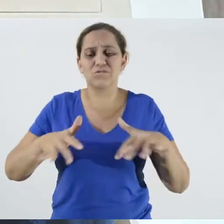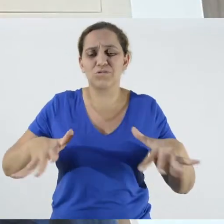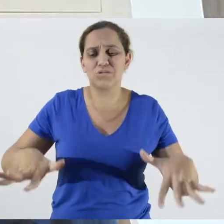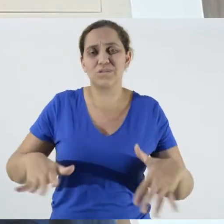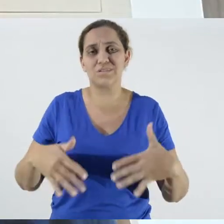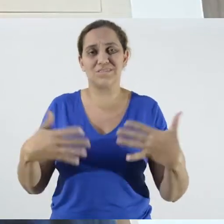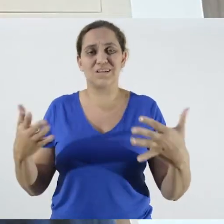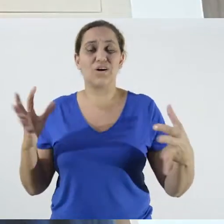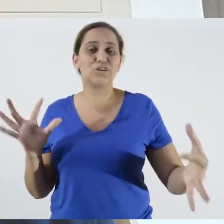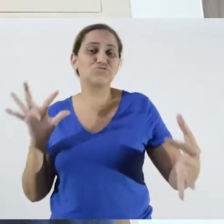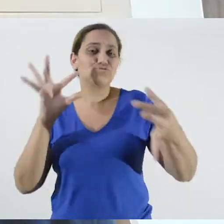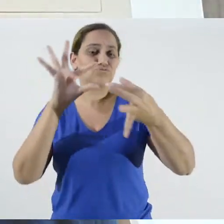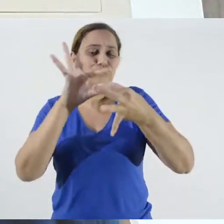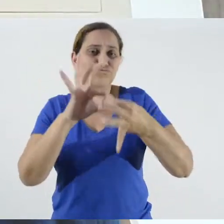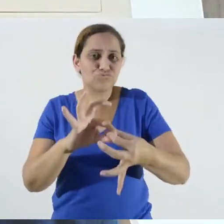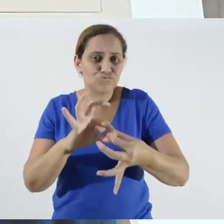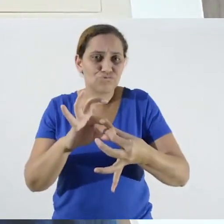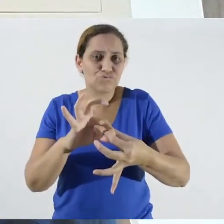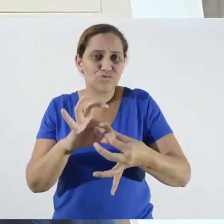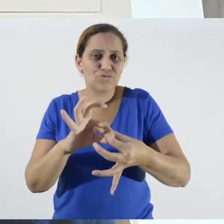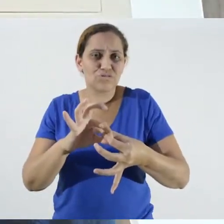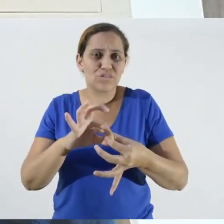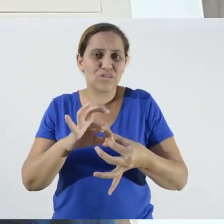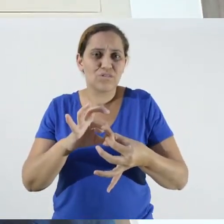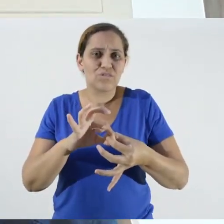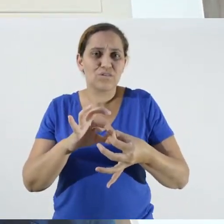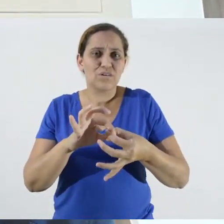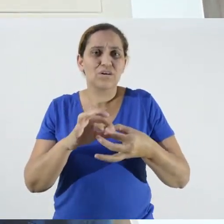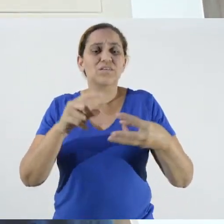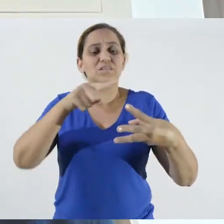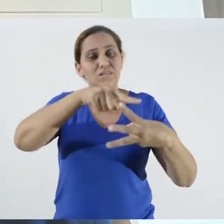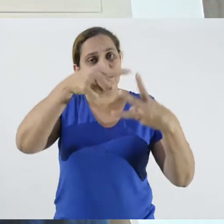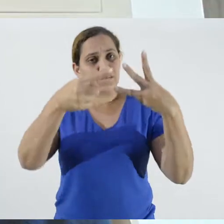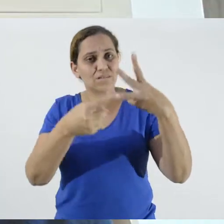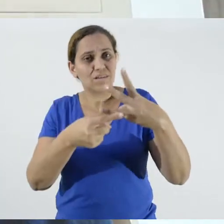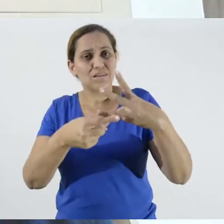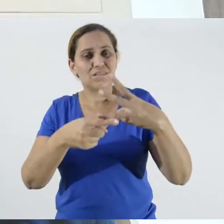joining these worlds is very interesting. We're working,